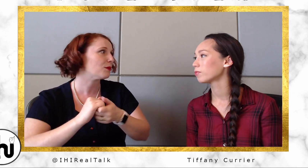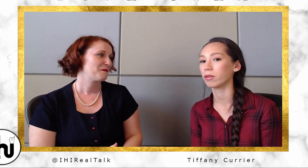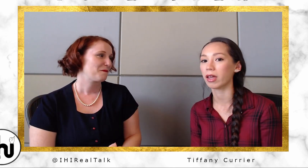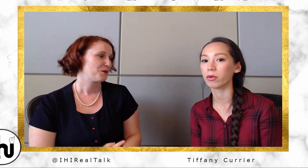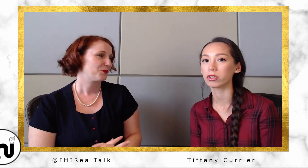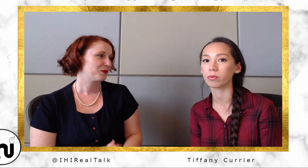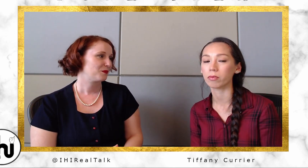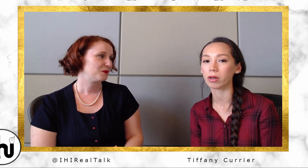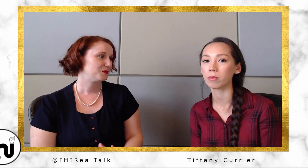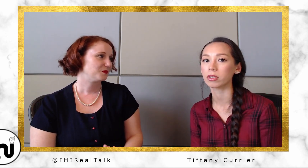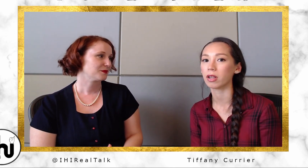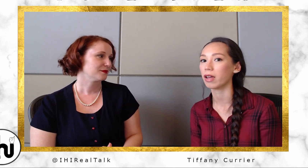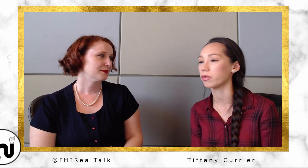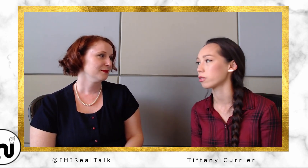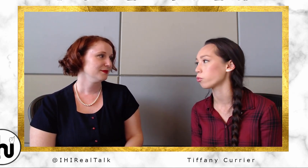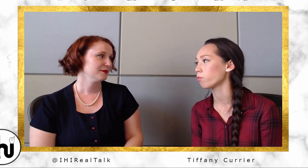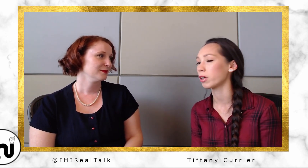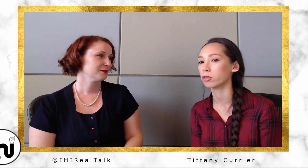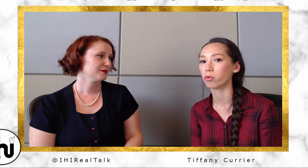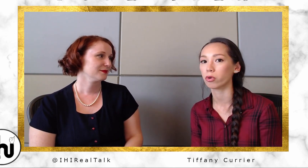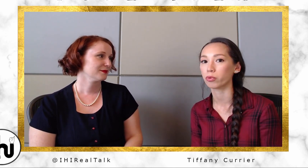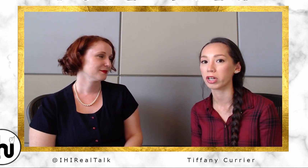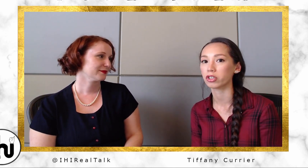Tiffany: Language just comes to life and is much more rich and